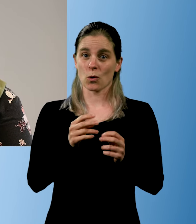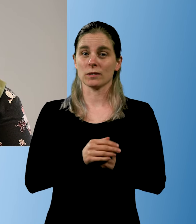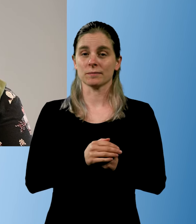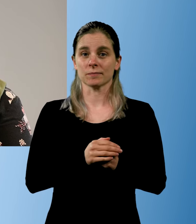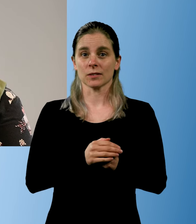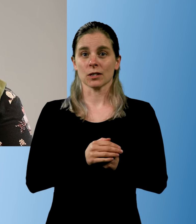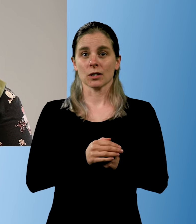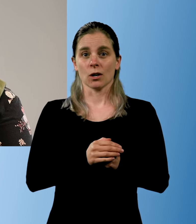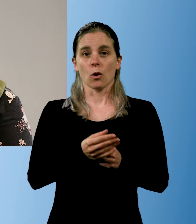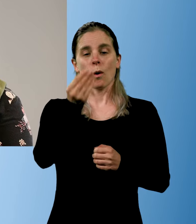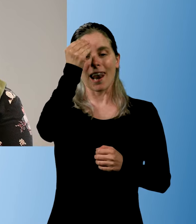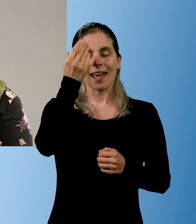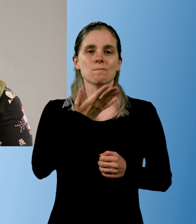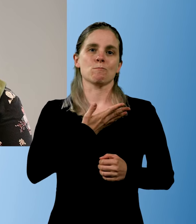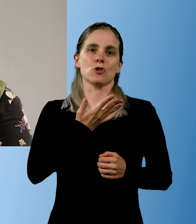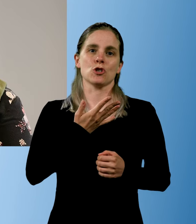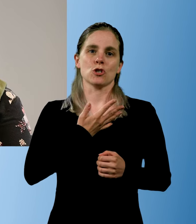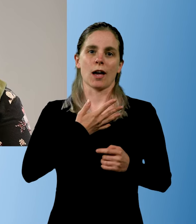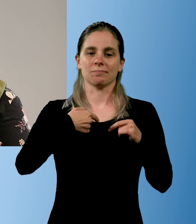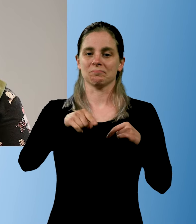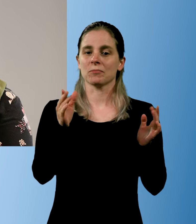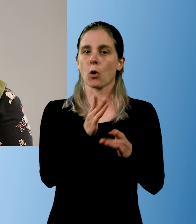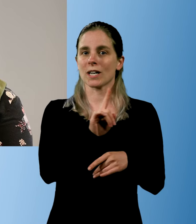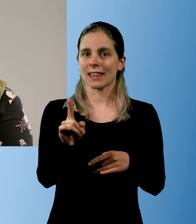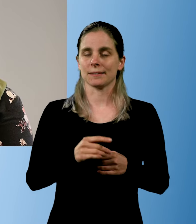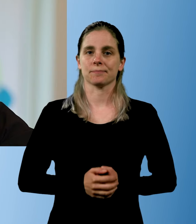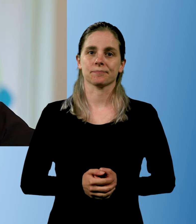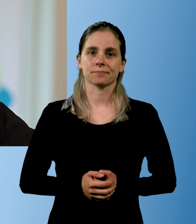He has learnt a lot in a short period of time.